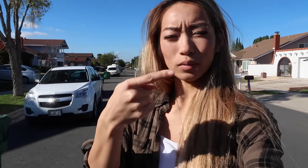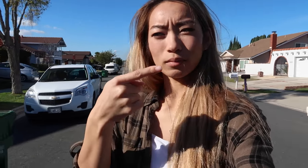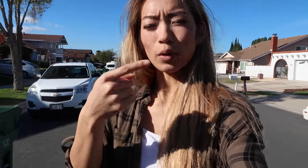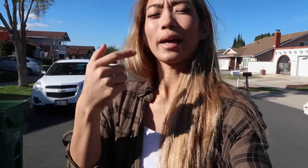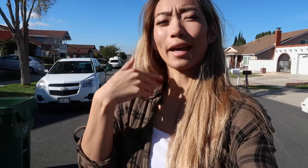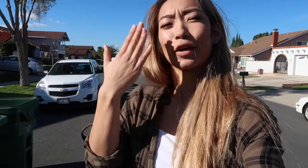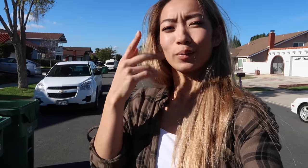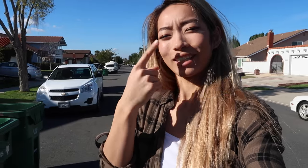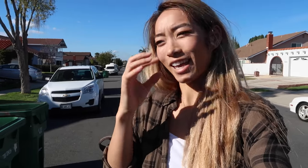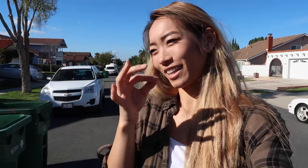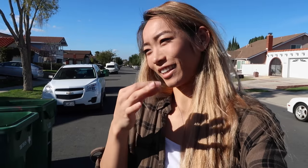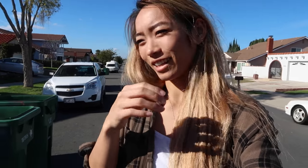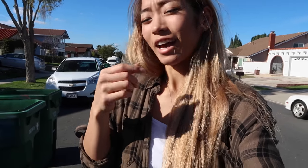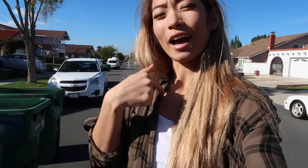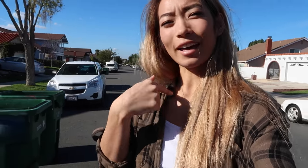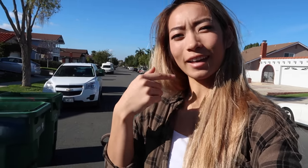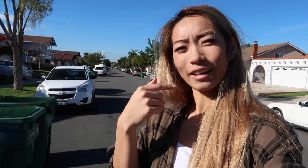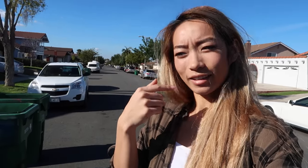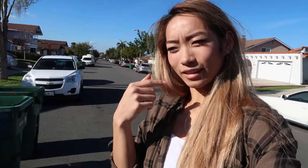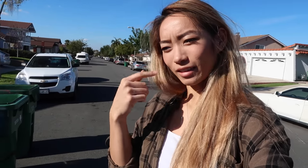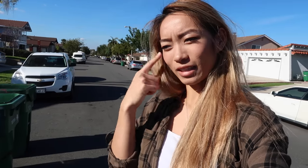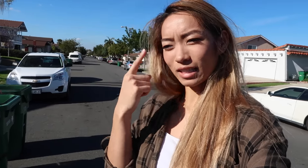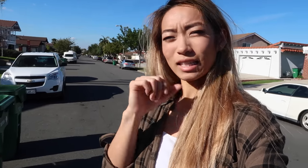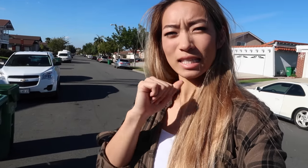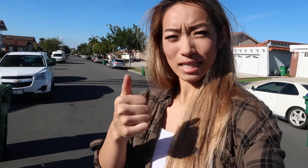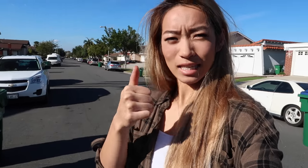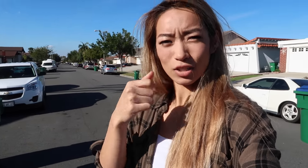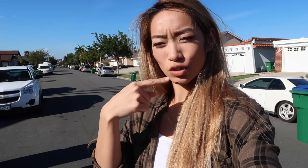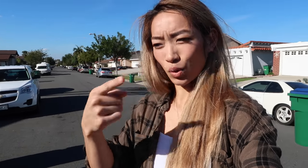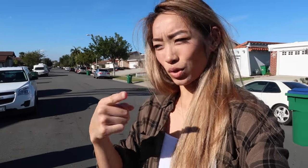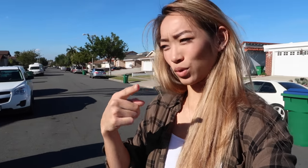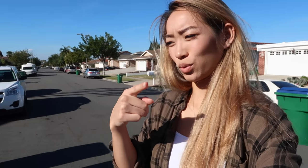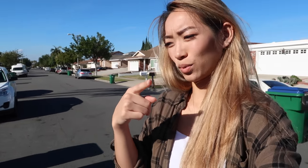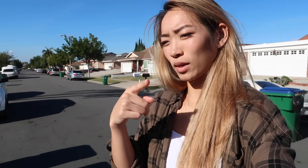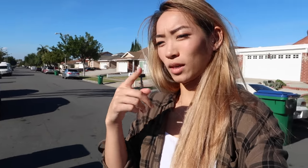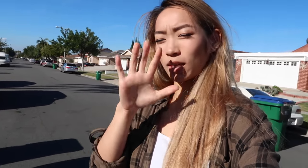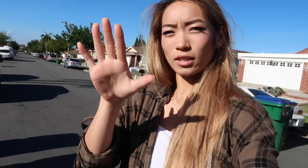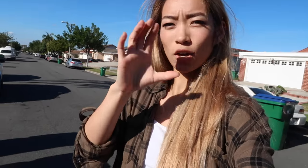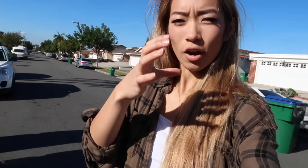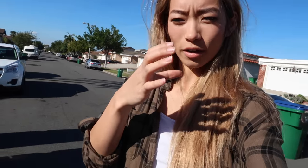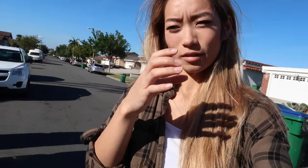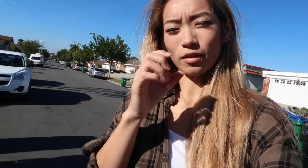Oh wait, I know because I edited it I don't think he showed you his car